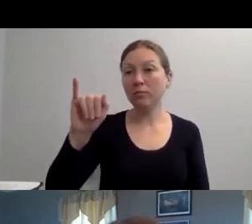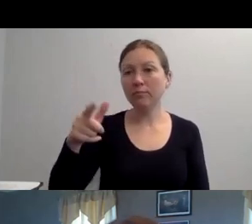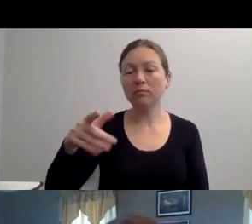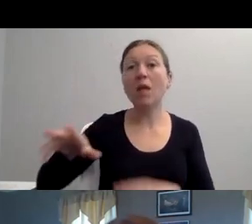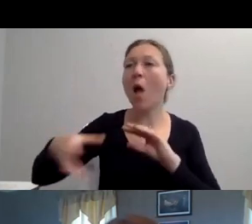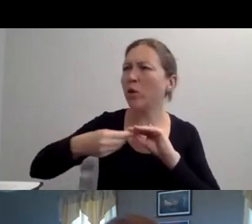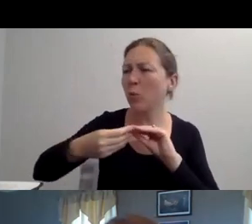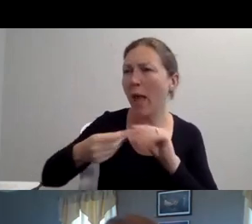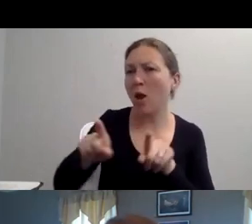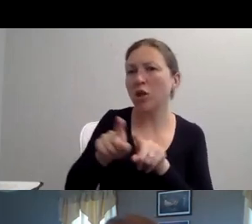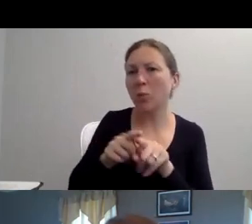TO LIVE OUR LIVES.